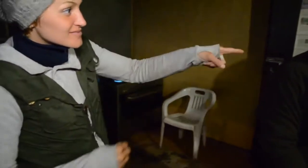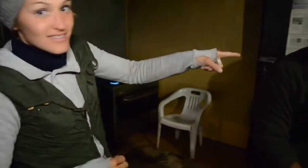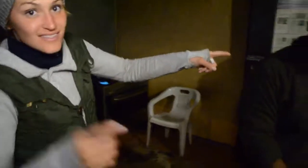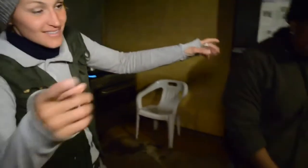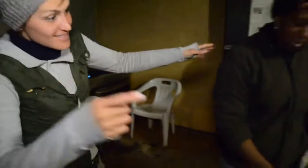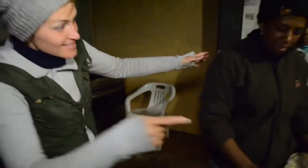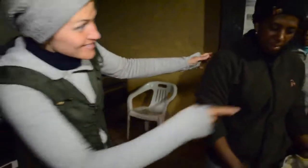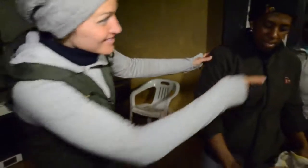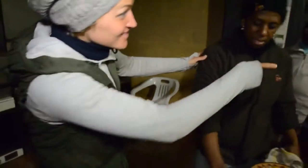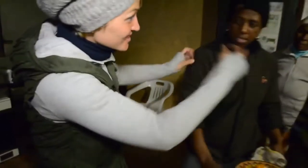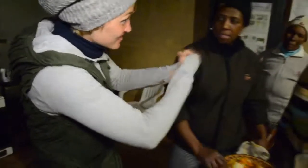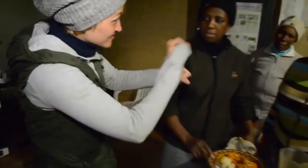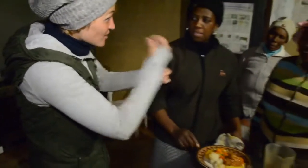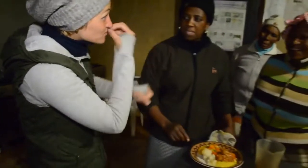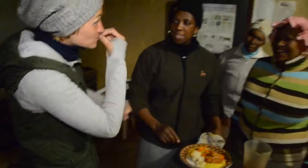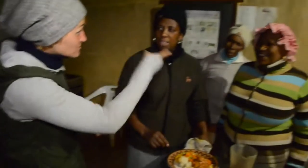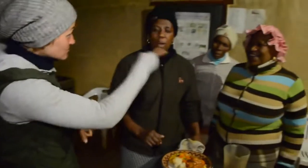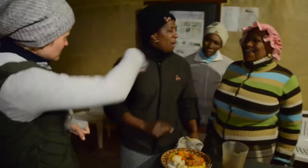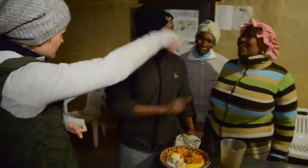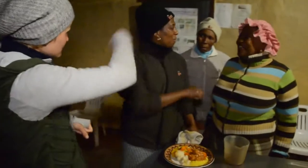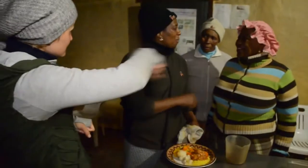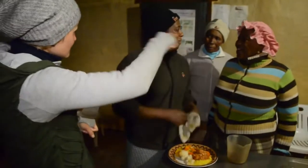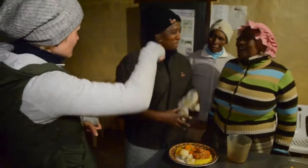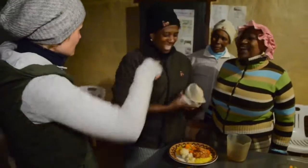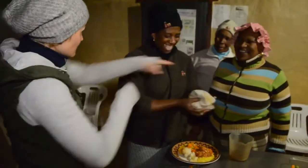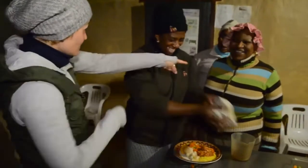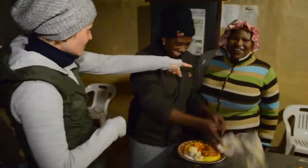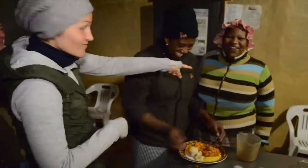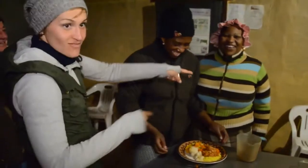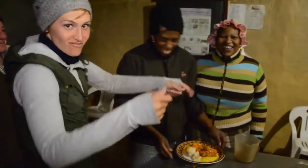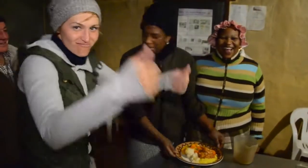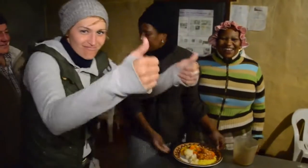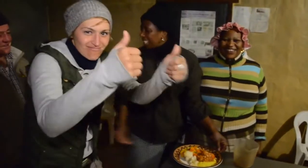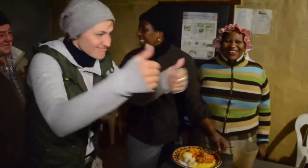You prepared all the food?